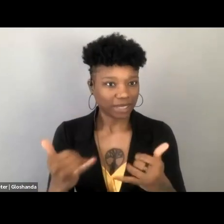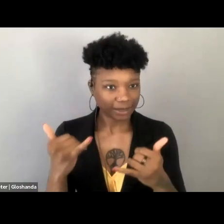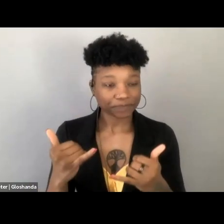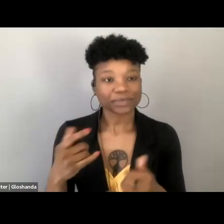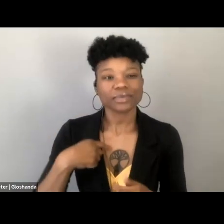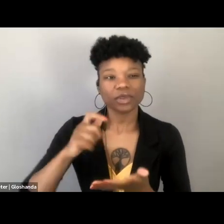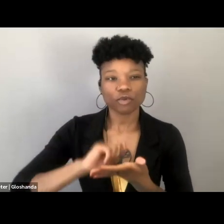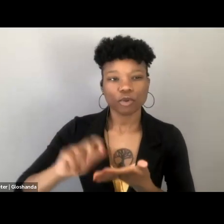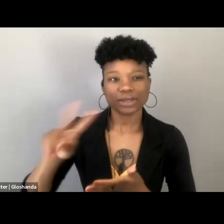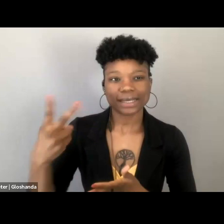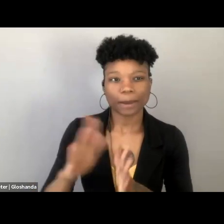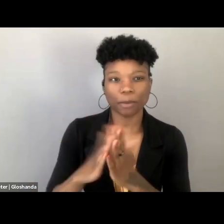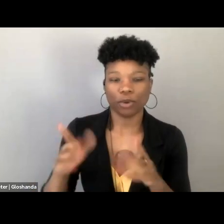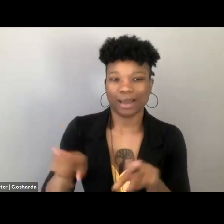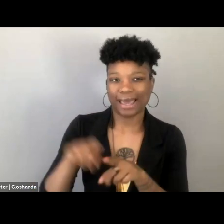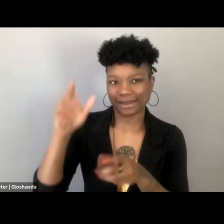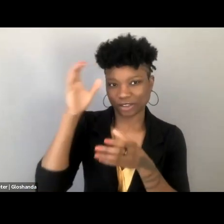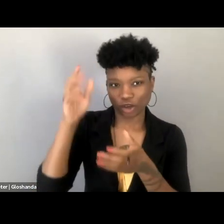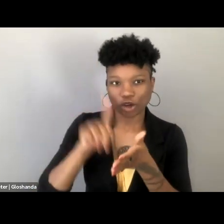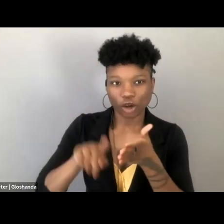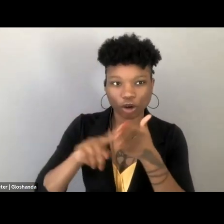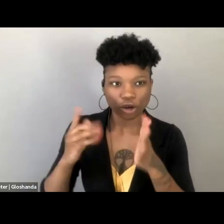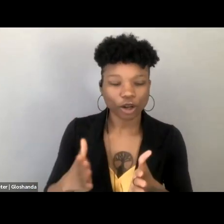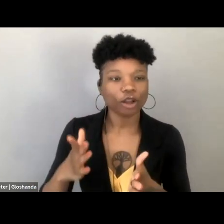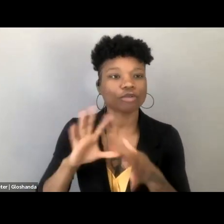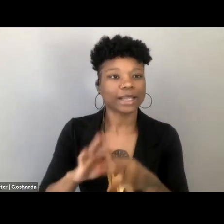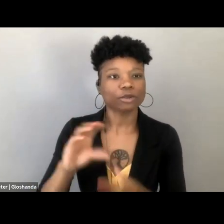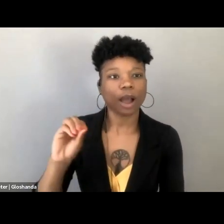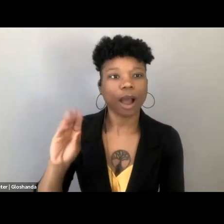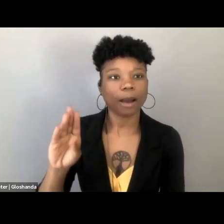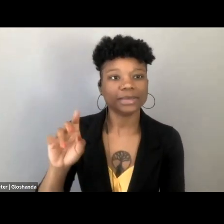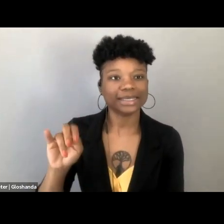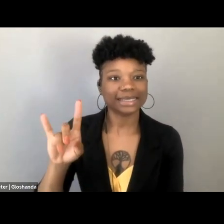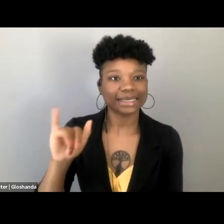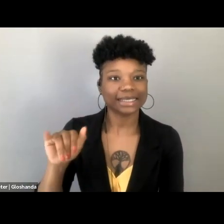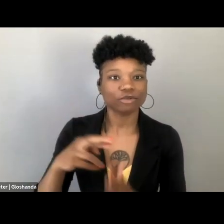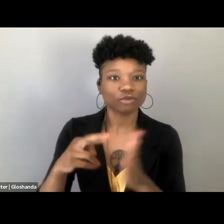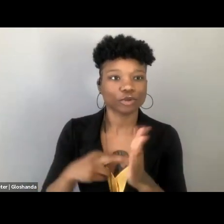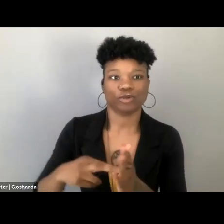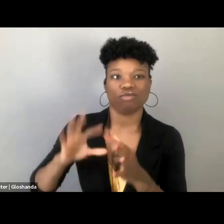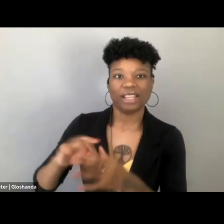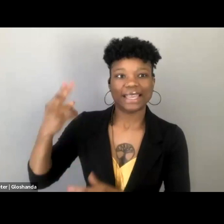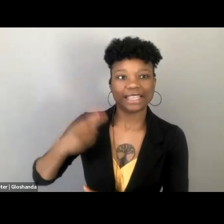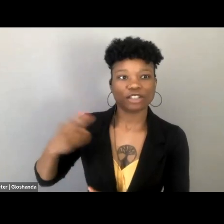it's called "Obscenity Rules", and it's a history of Roth versus United States, the 1957 Supreme Court case